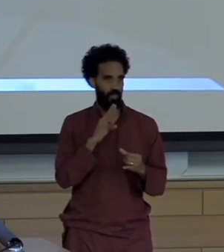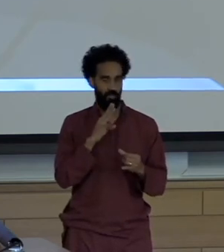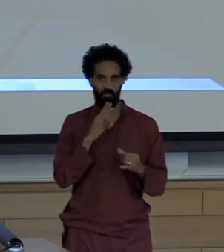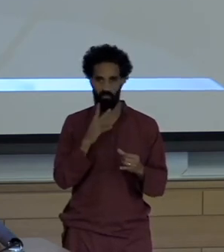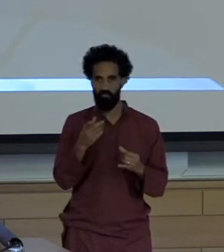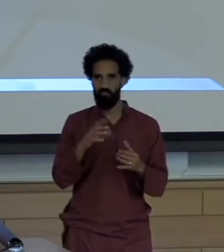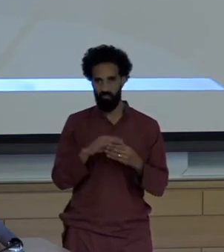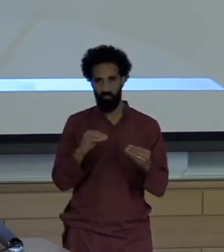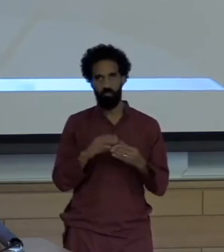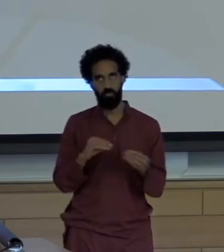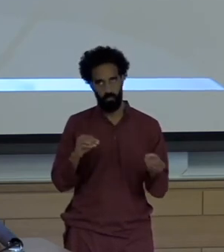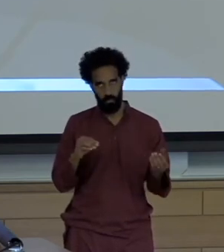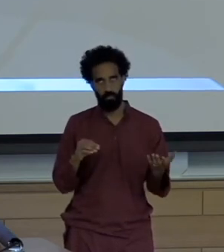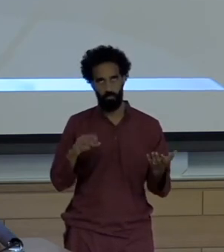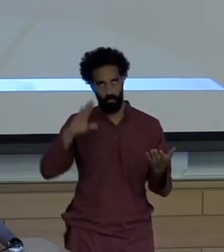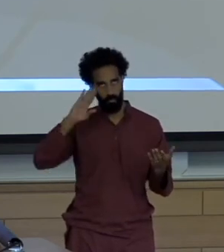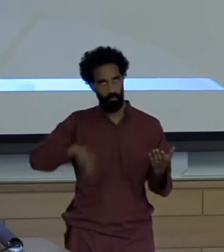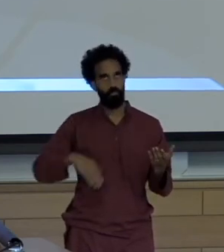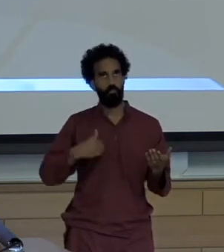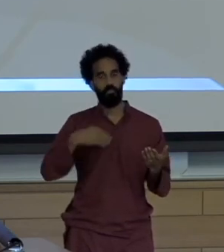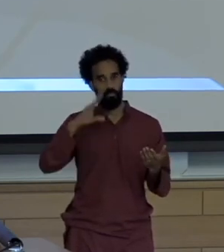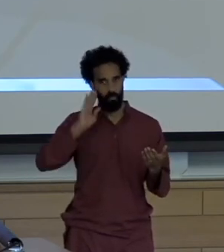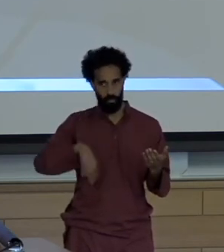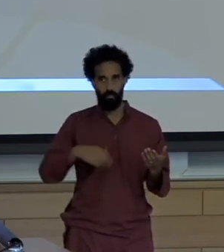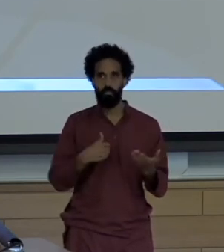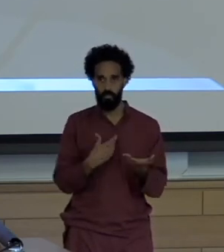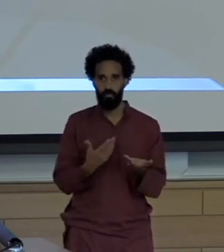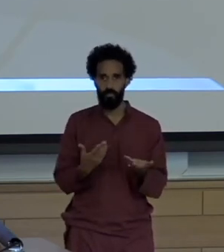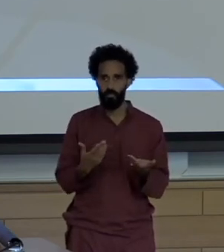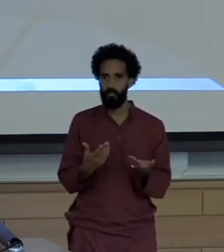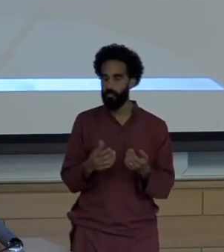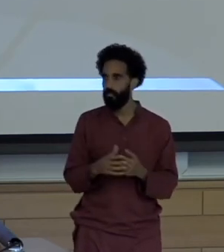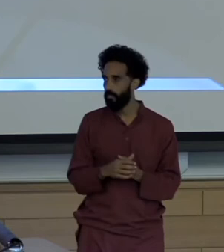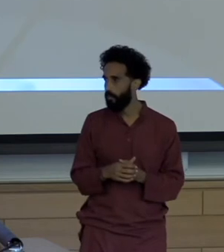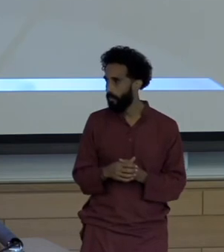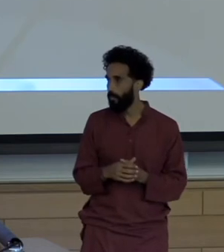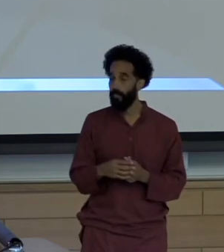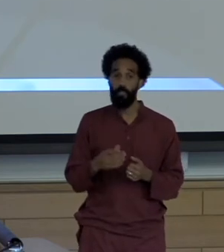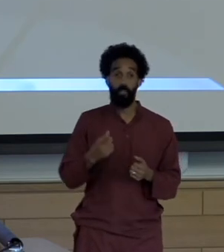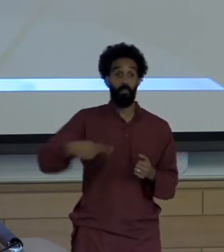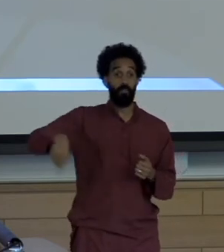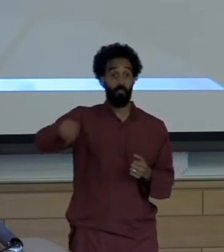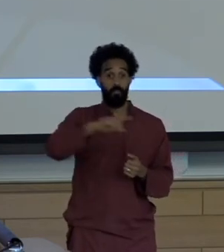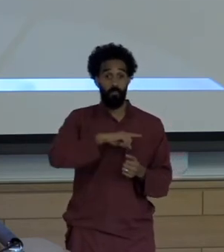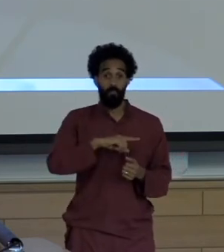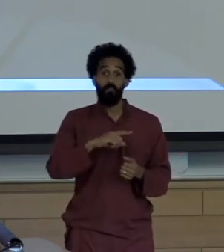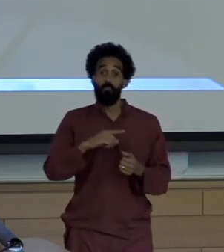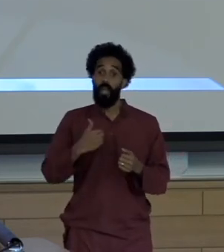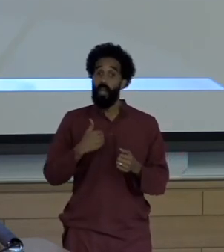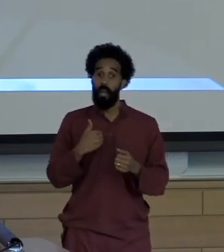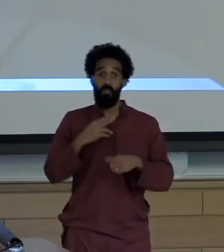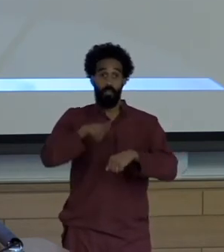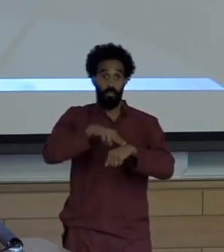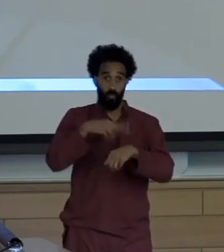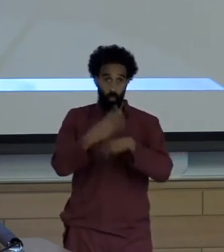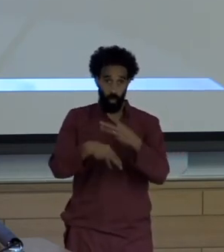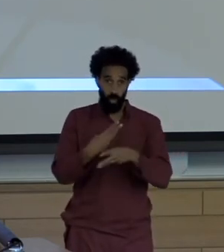Because of the richness of scientific detail and the gorgeous images of the natural world that many of you work with every day